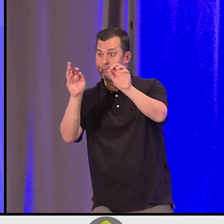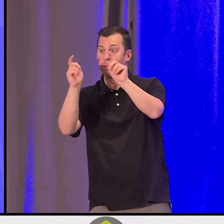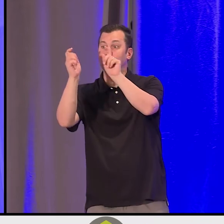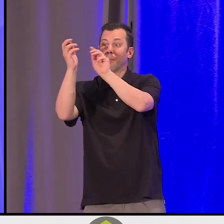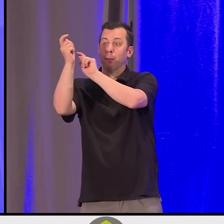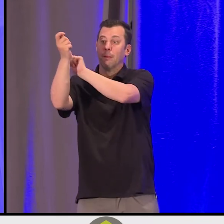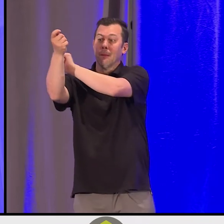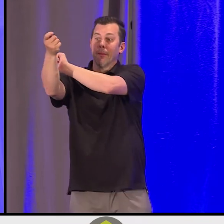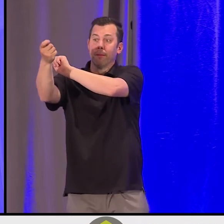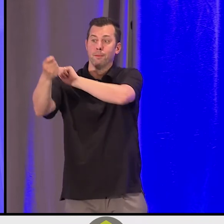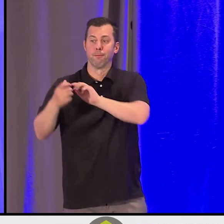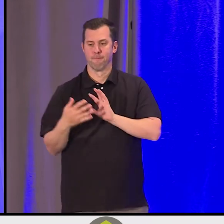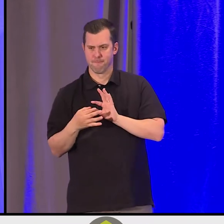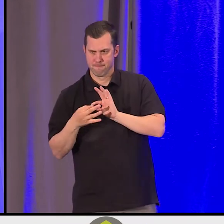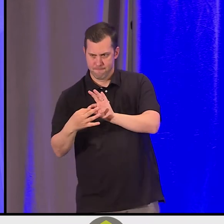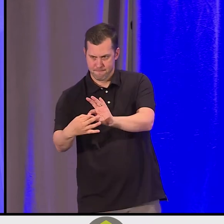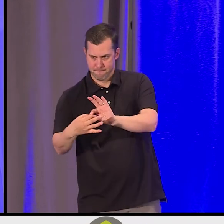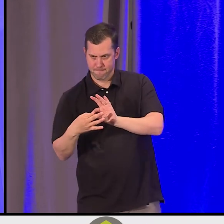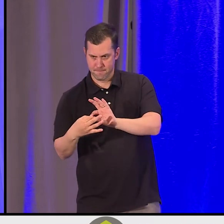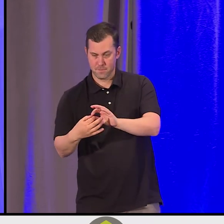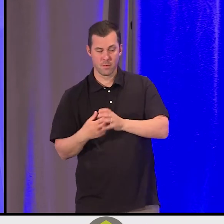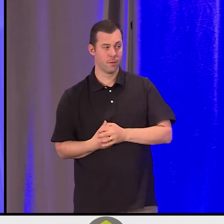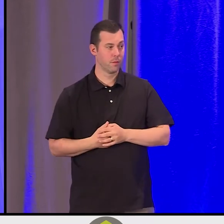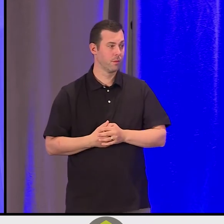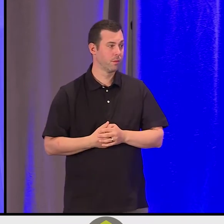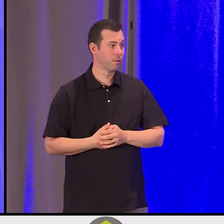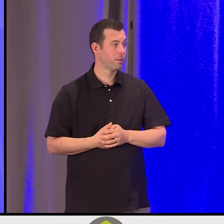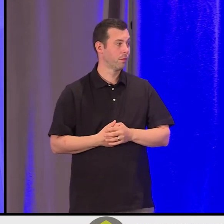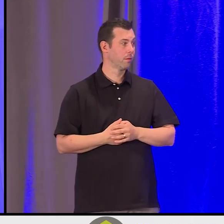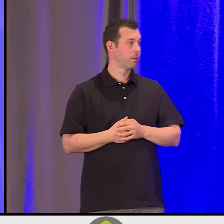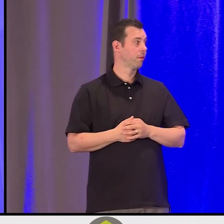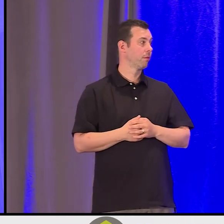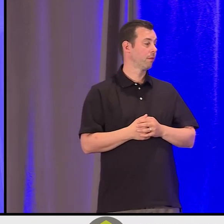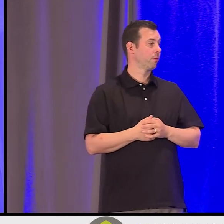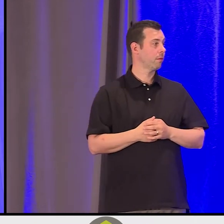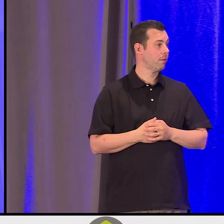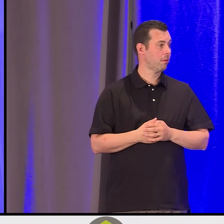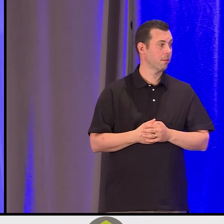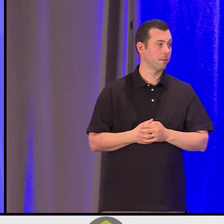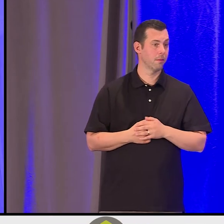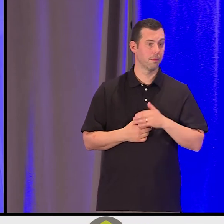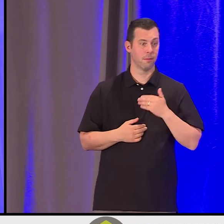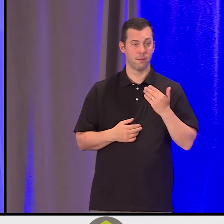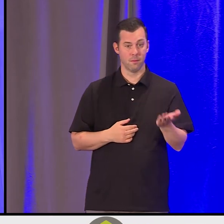And so that story, you can see it took two iterations to offer us a deeper learning